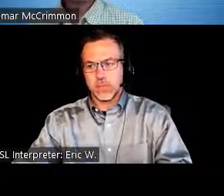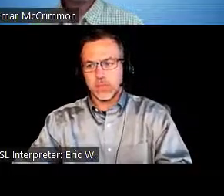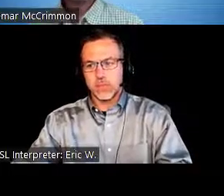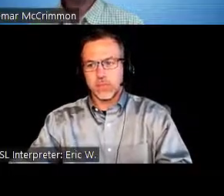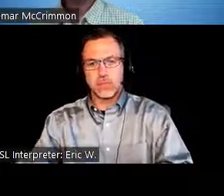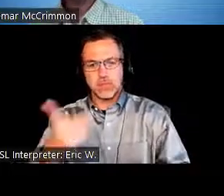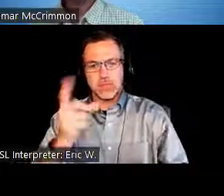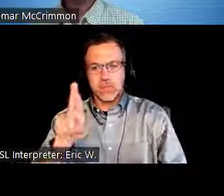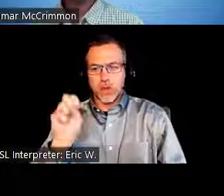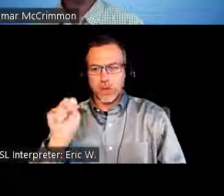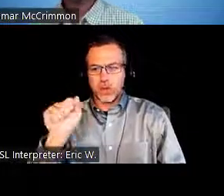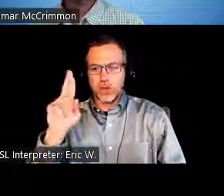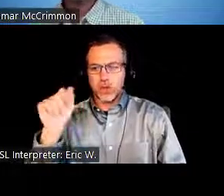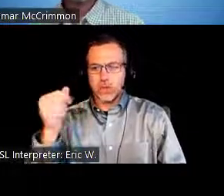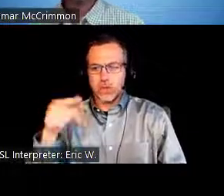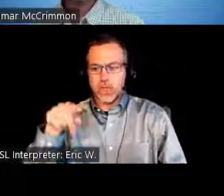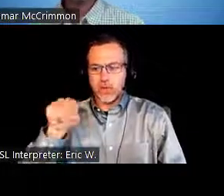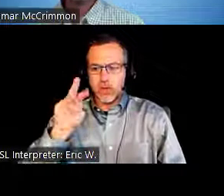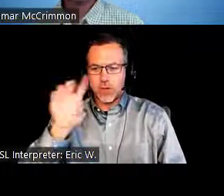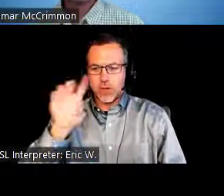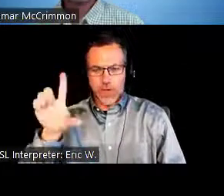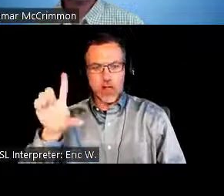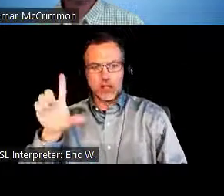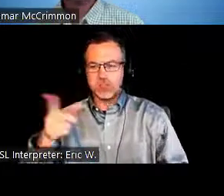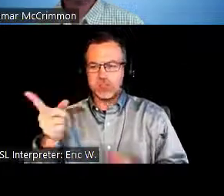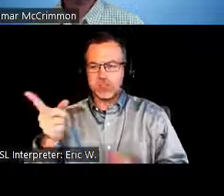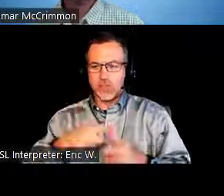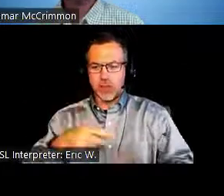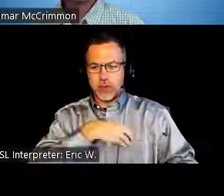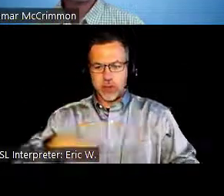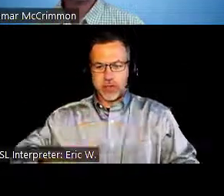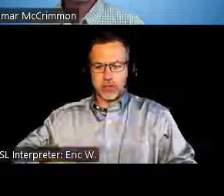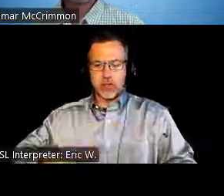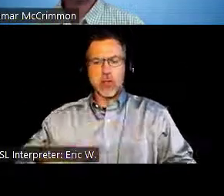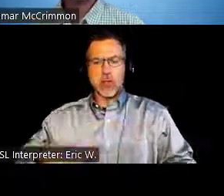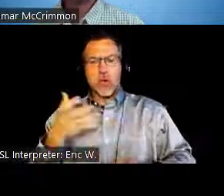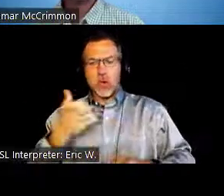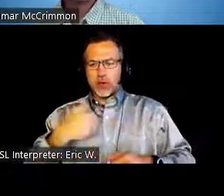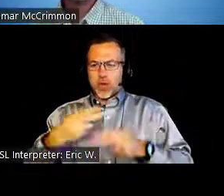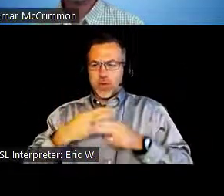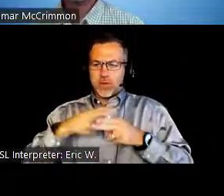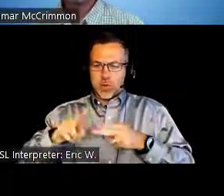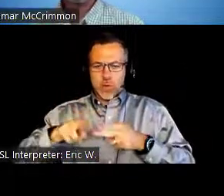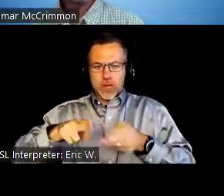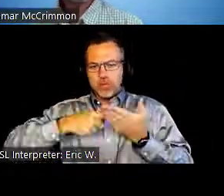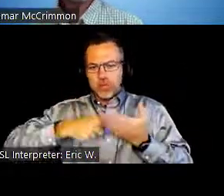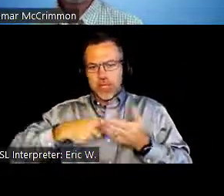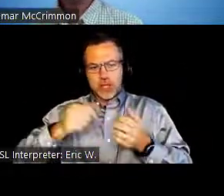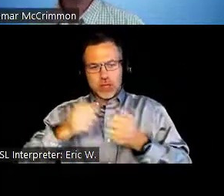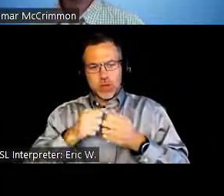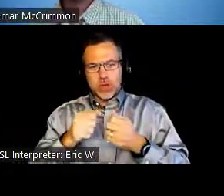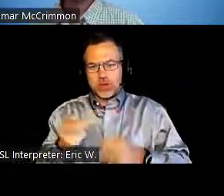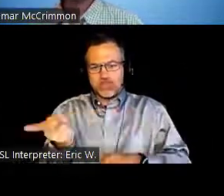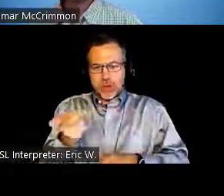We wanted to just do this to have a quick conversation with our two folks who have been through the process